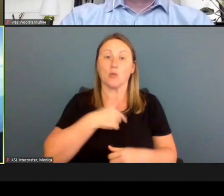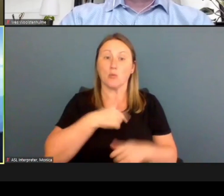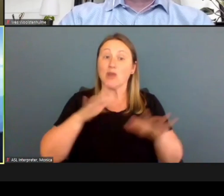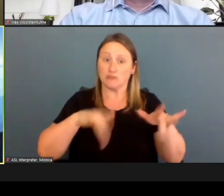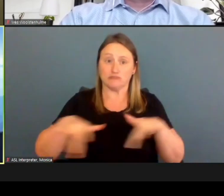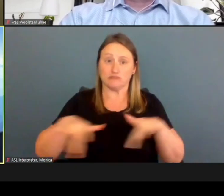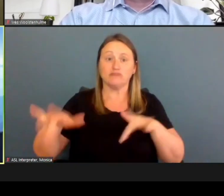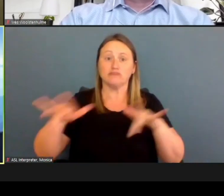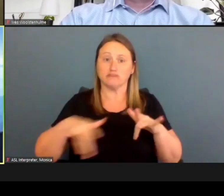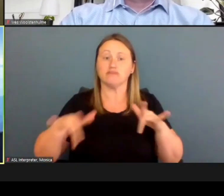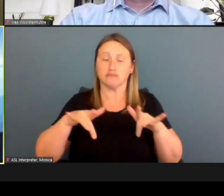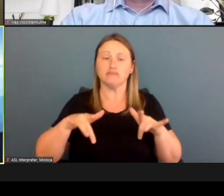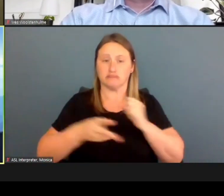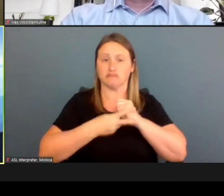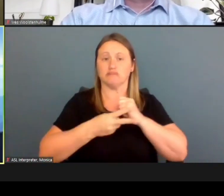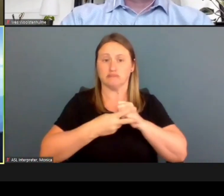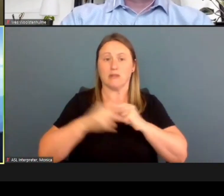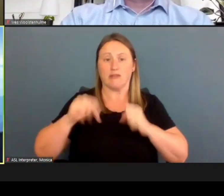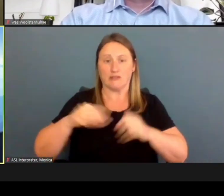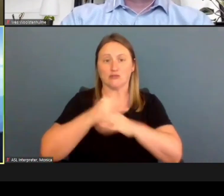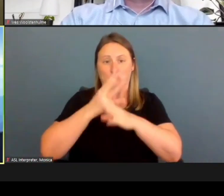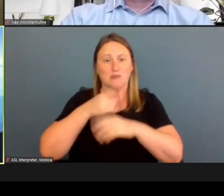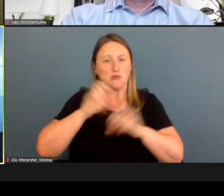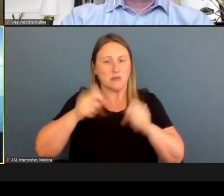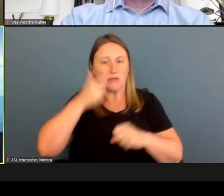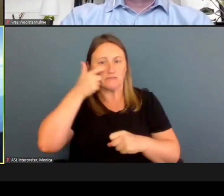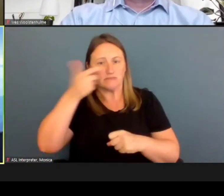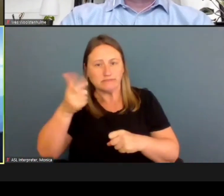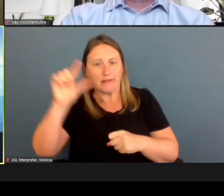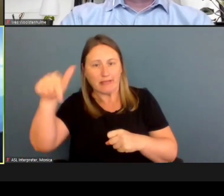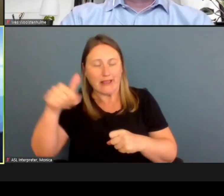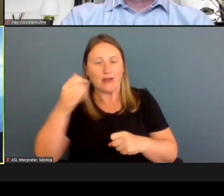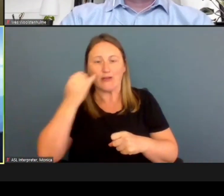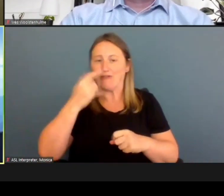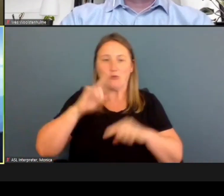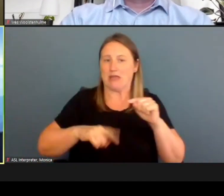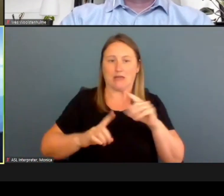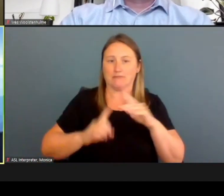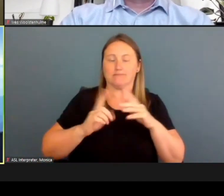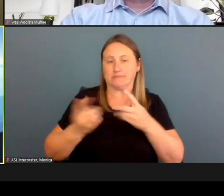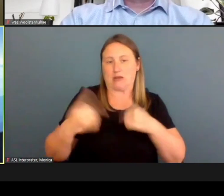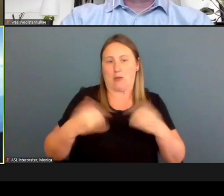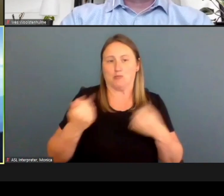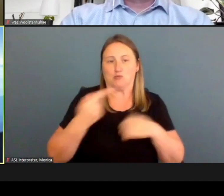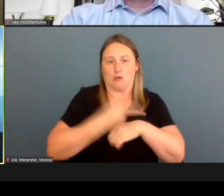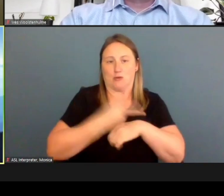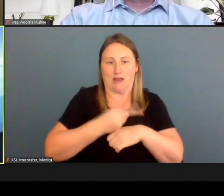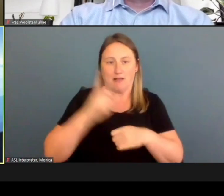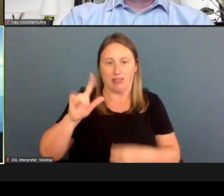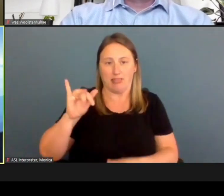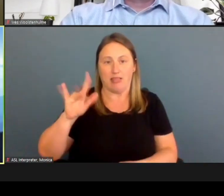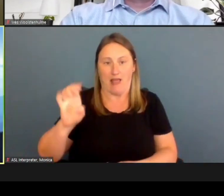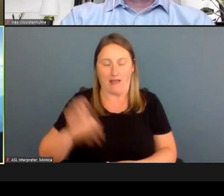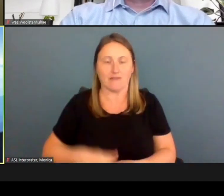so that it may be viewed at a later date for those who are unable to attend this live session. Thank you again for joining